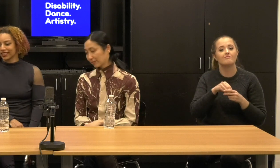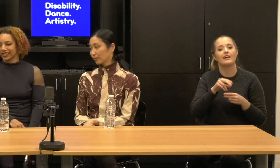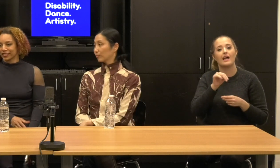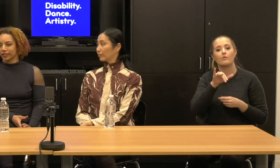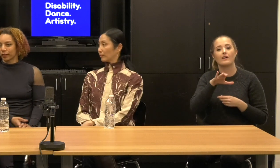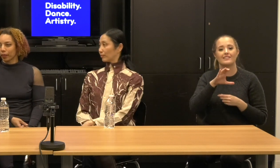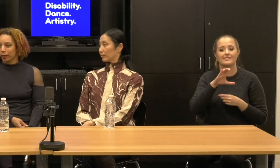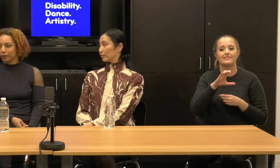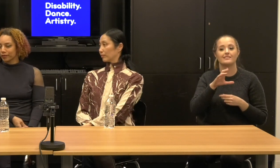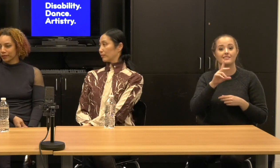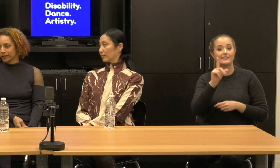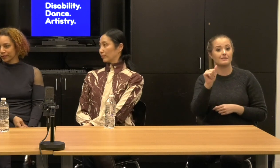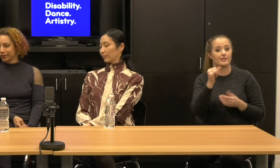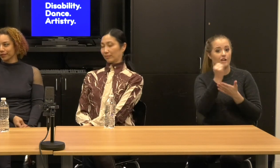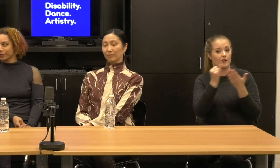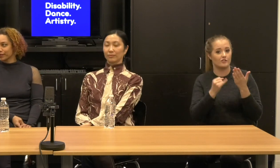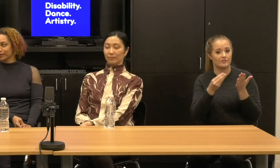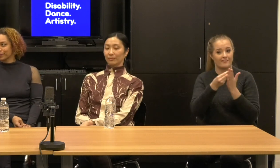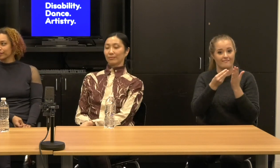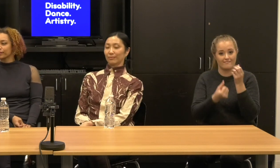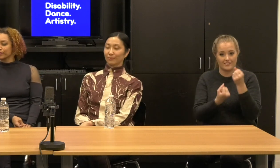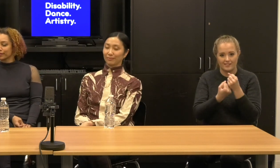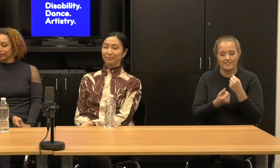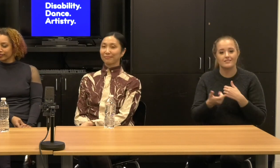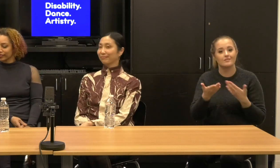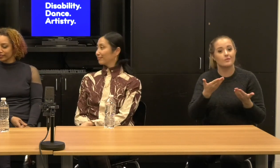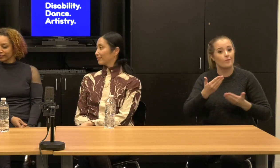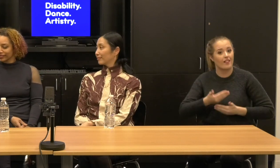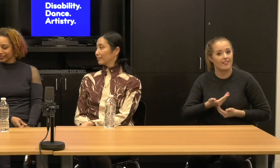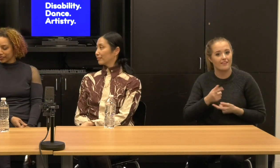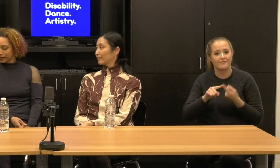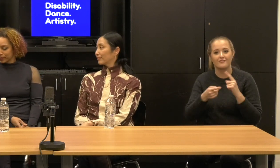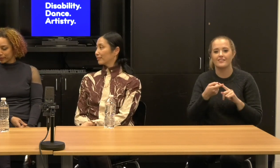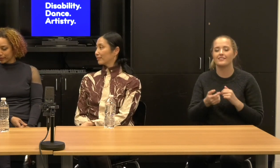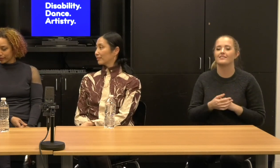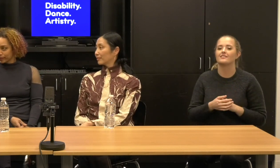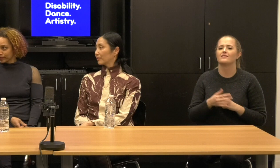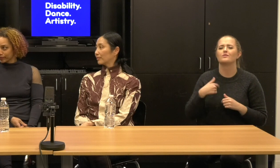So, welcome friends. So we're talking about Descent.